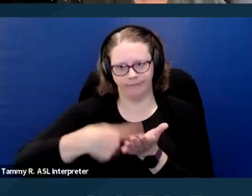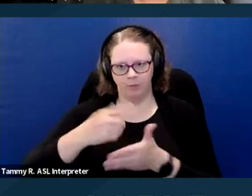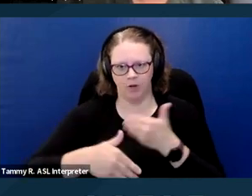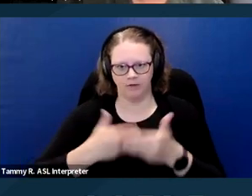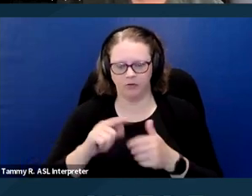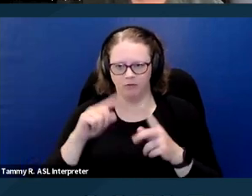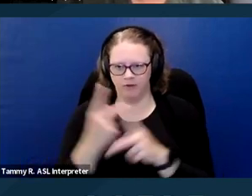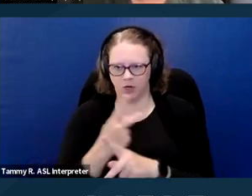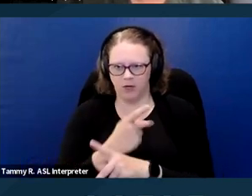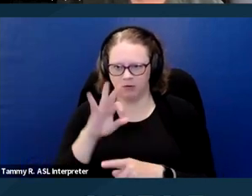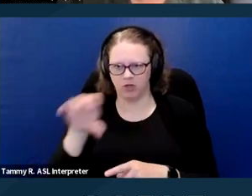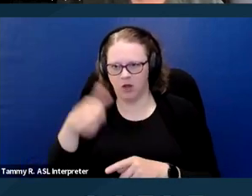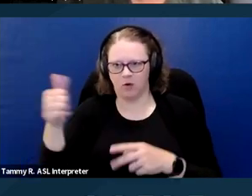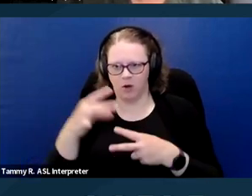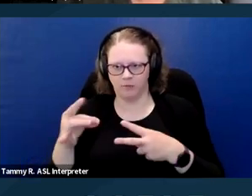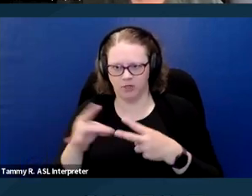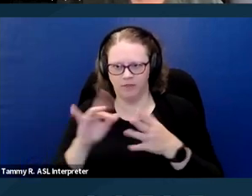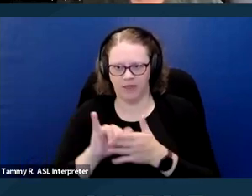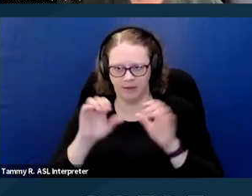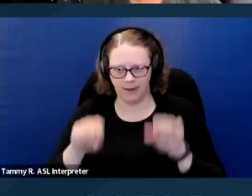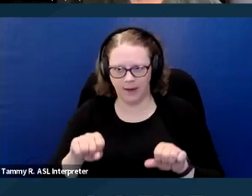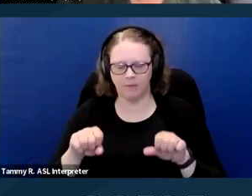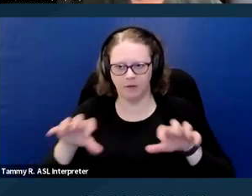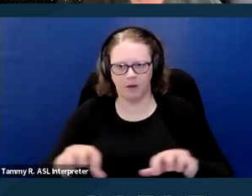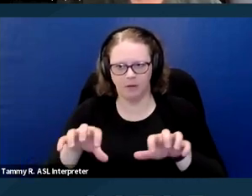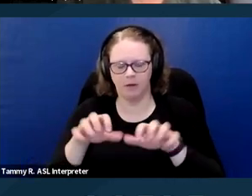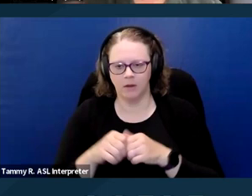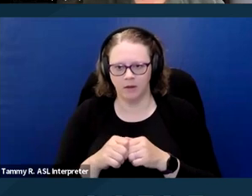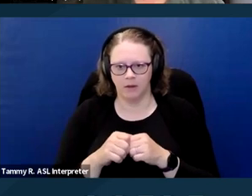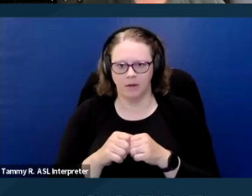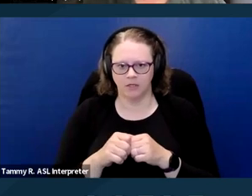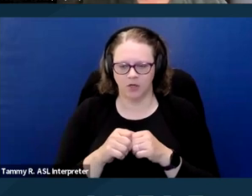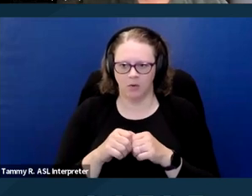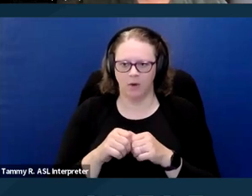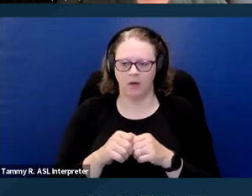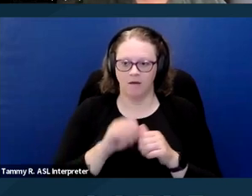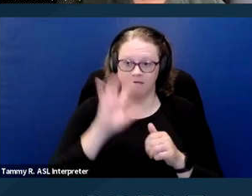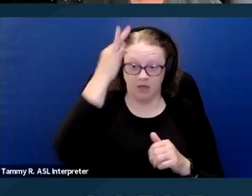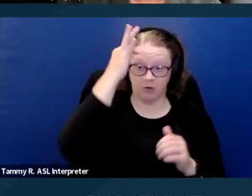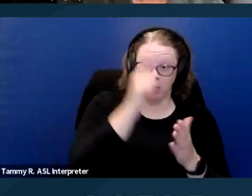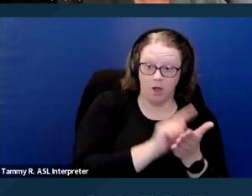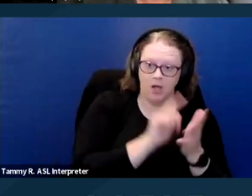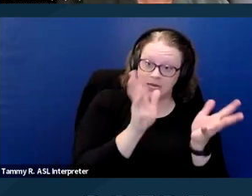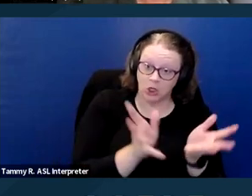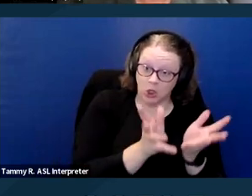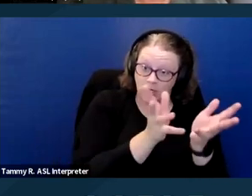So again, federal law not required encouraged factor state law is required. Next slide.